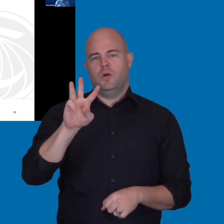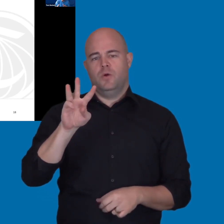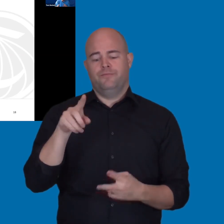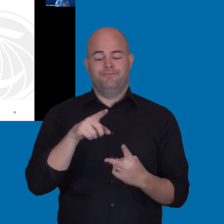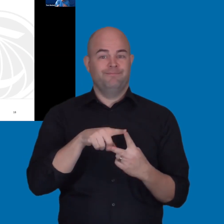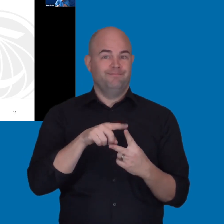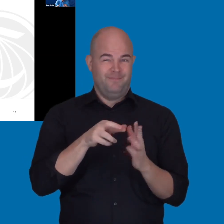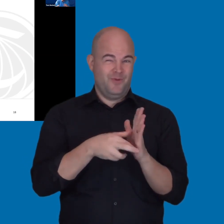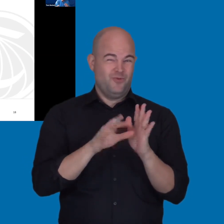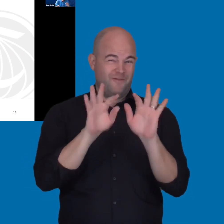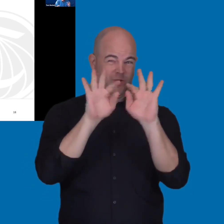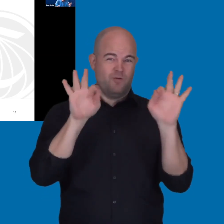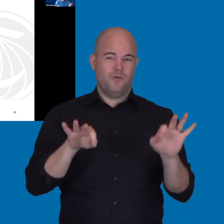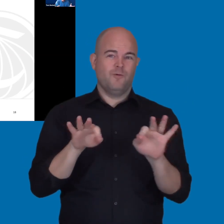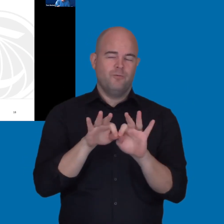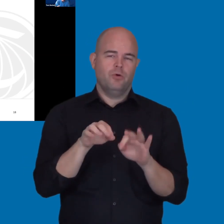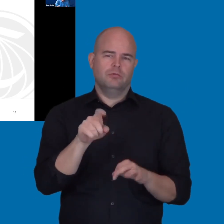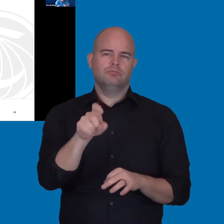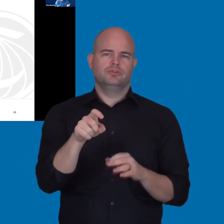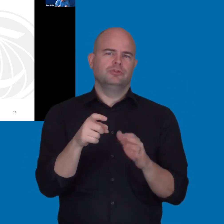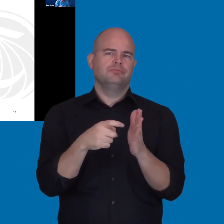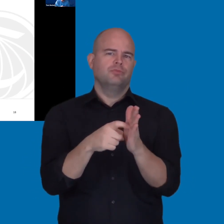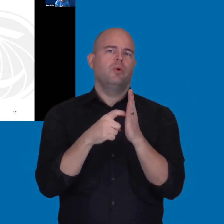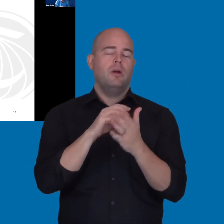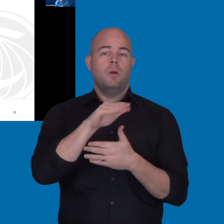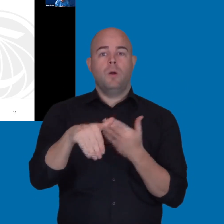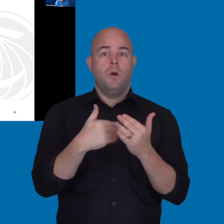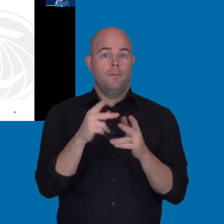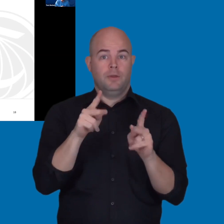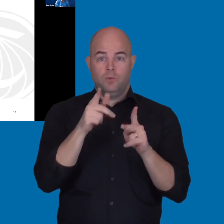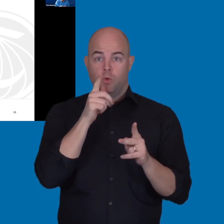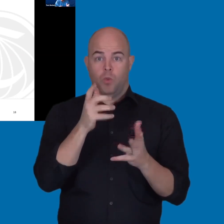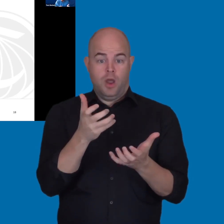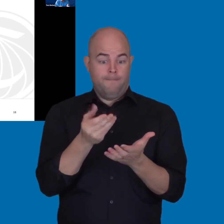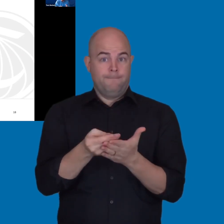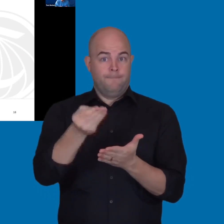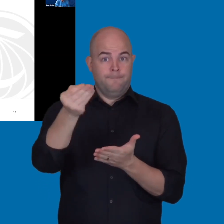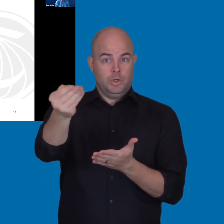that you would require all people looking to purchase something complete.